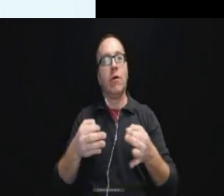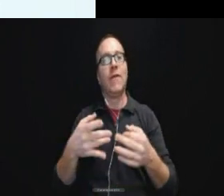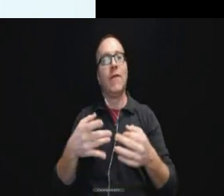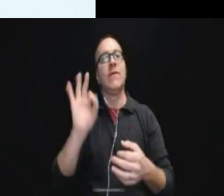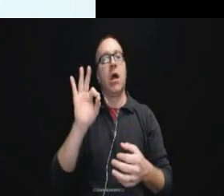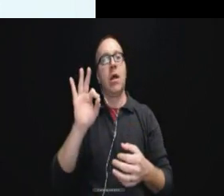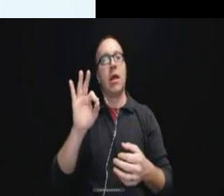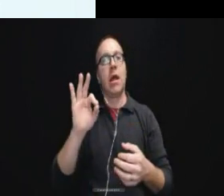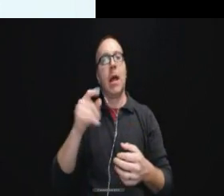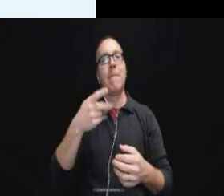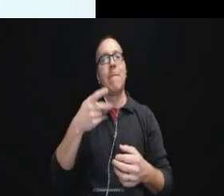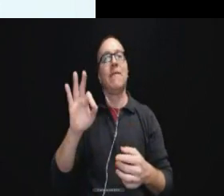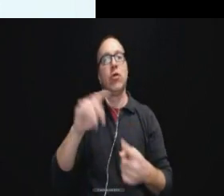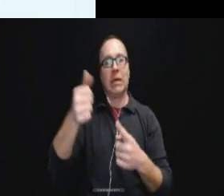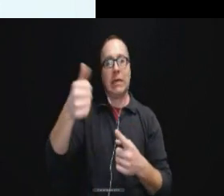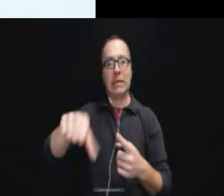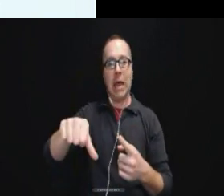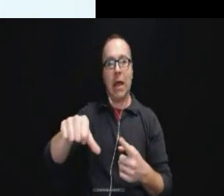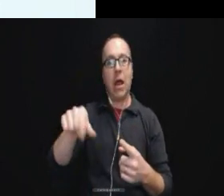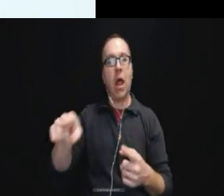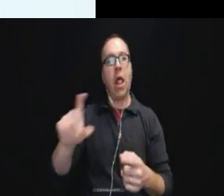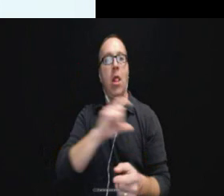denying the law enforcement's motion to dismiss.